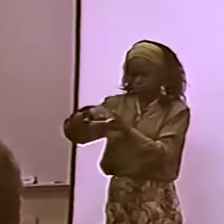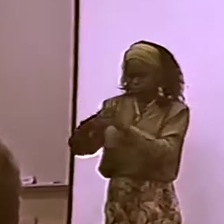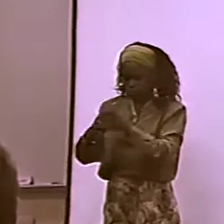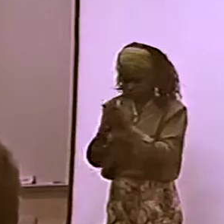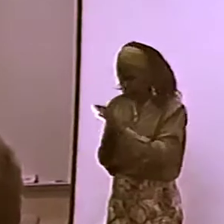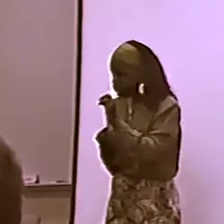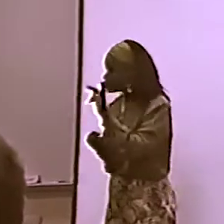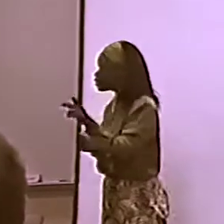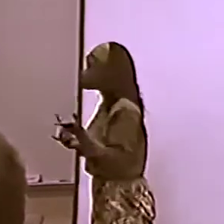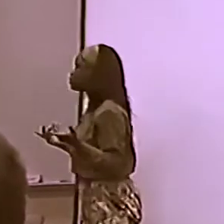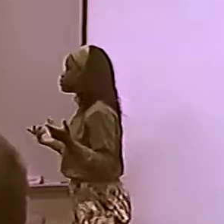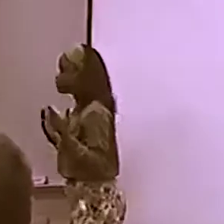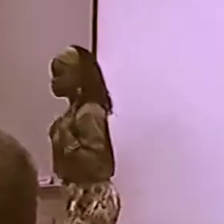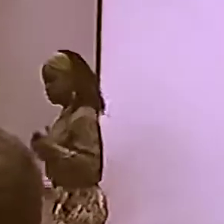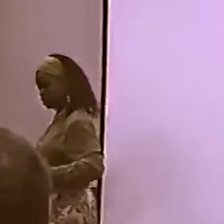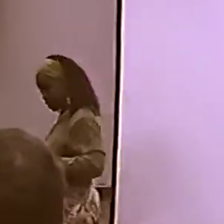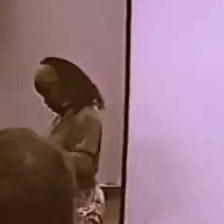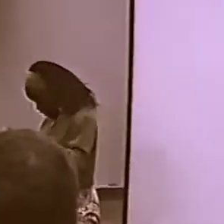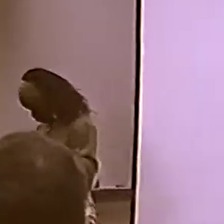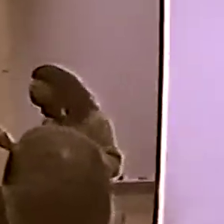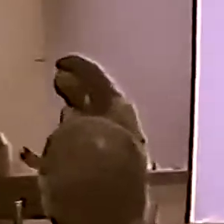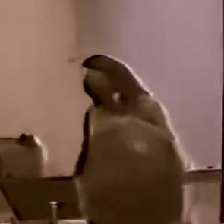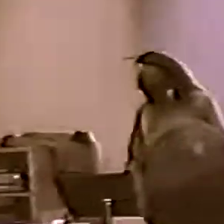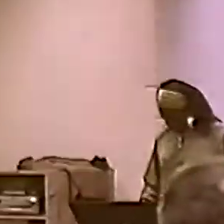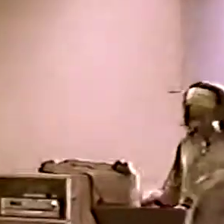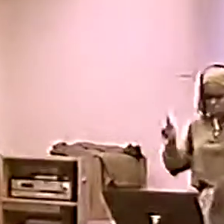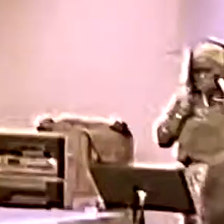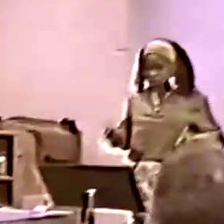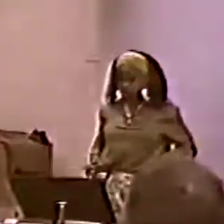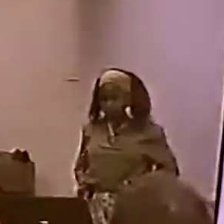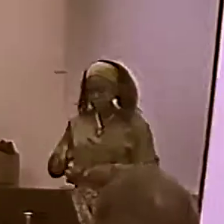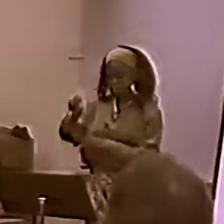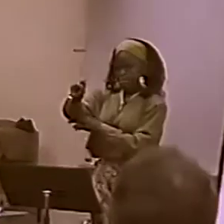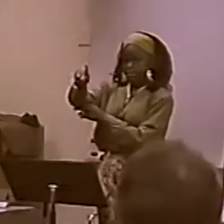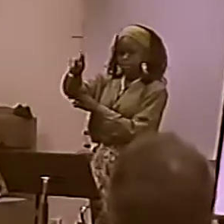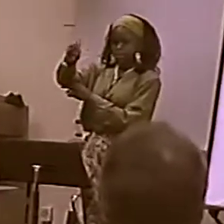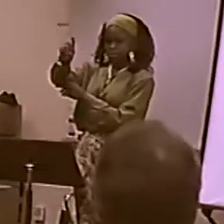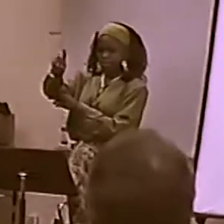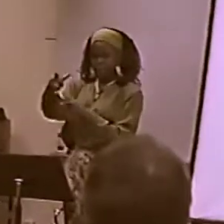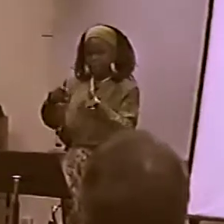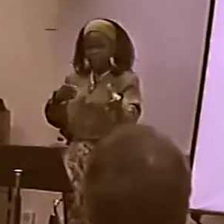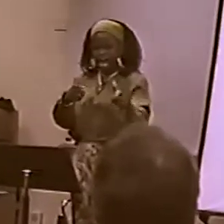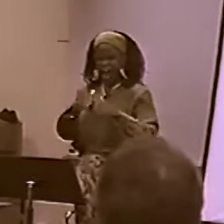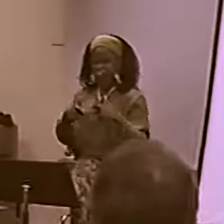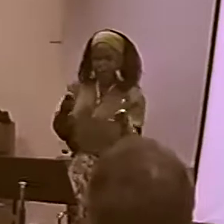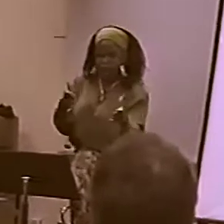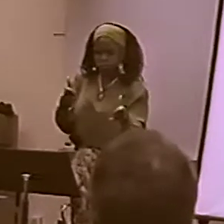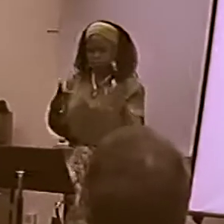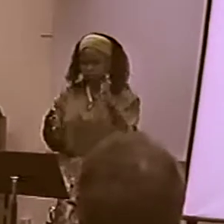I WANT YOU TO KNOW THE TYPICAL ONYX...ON BLACK DEAF CULTURE.